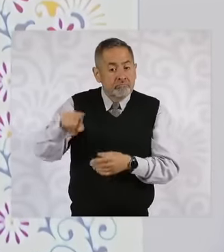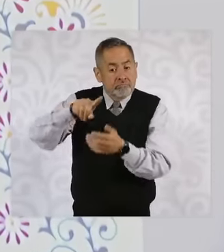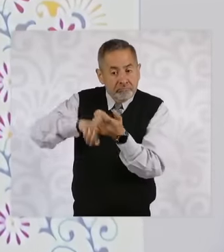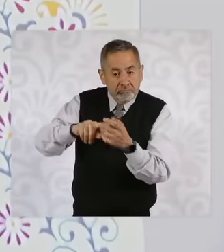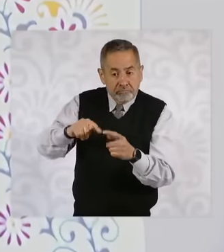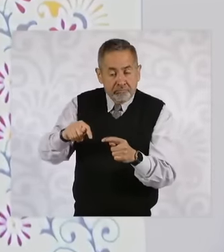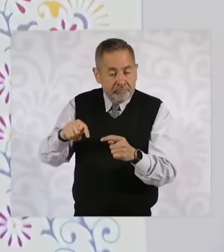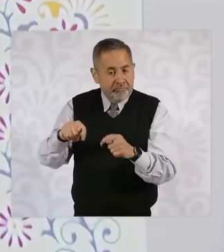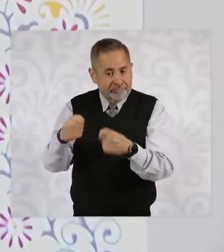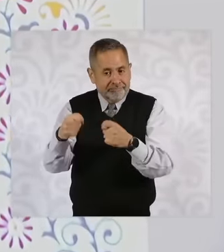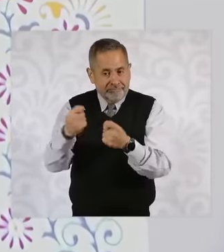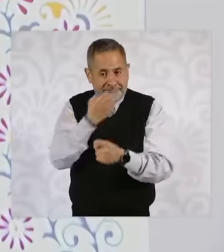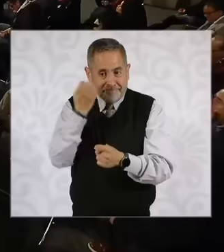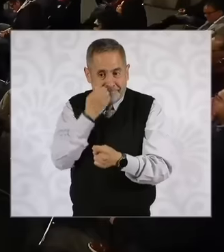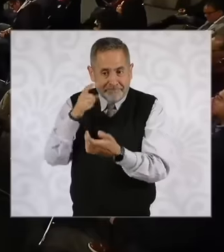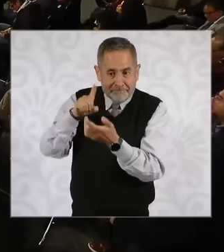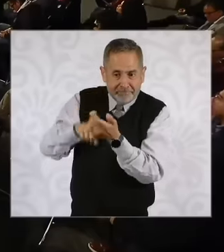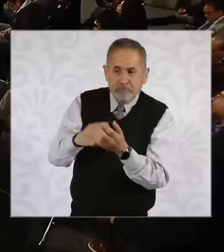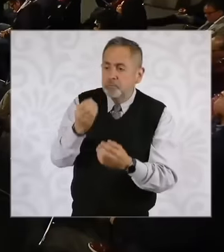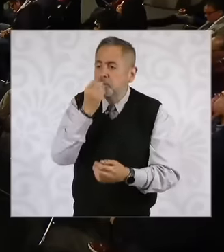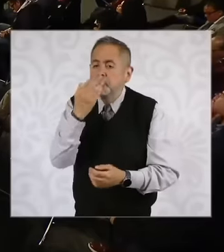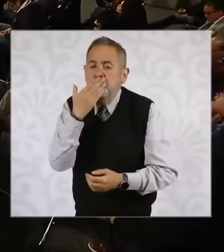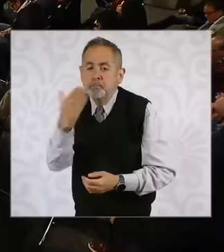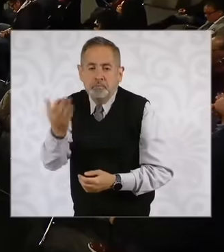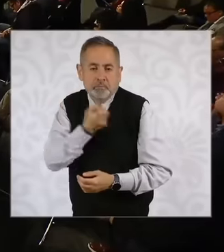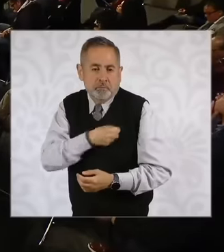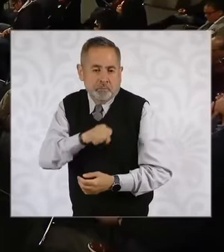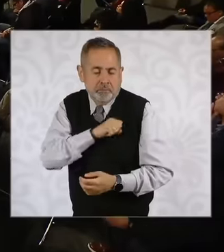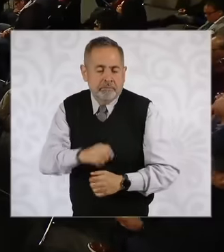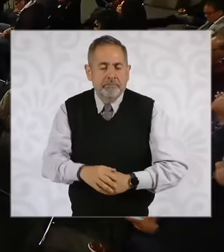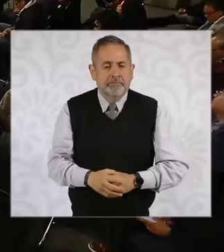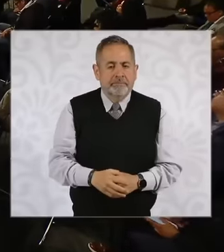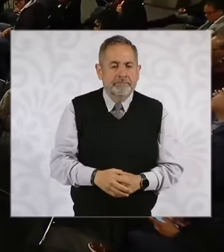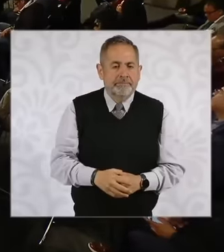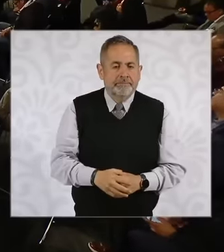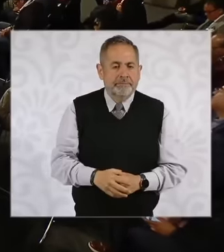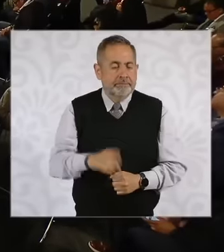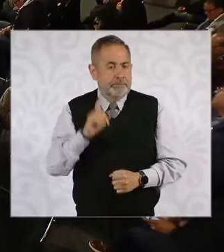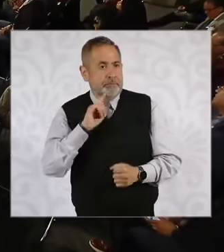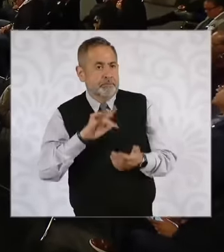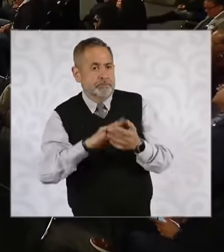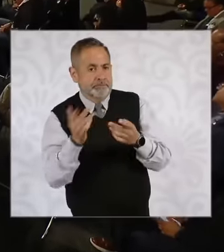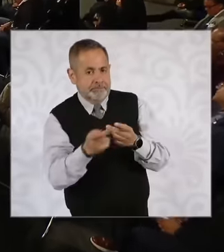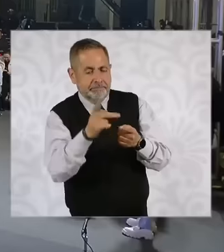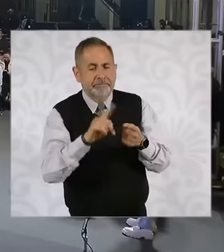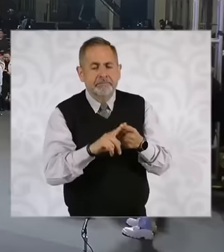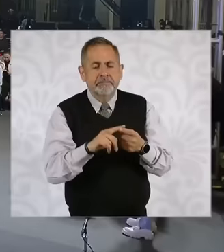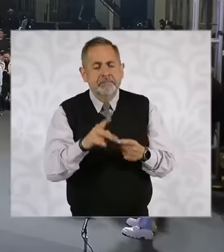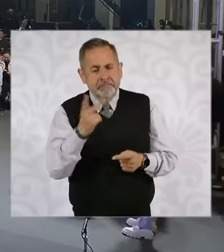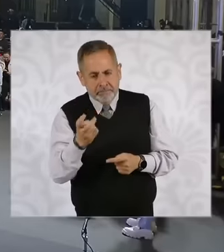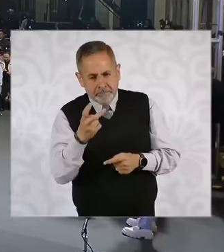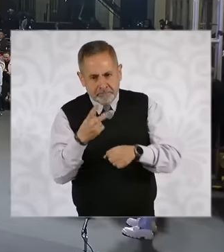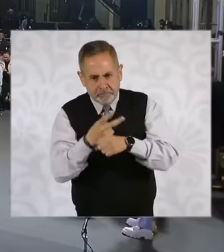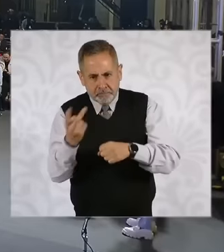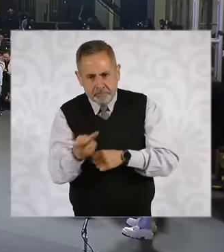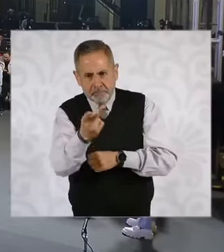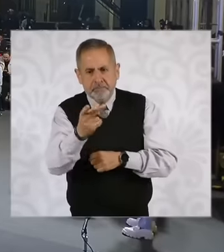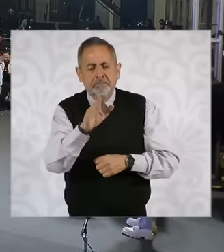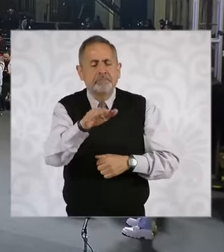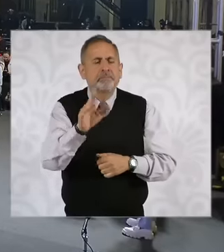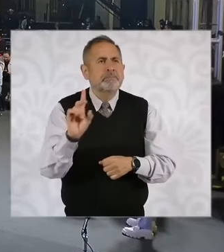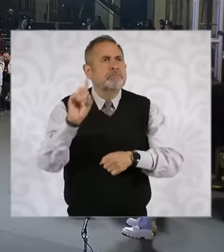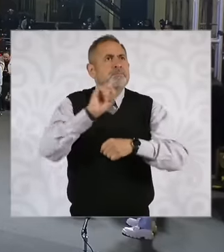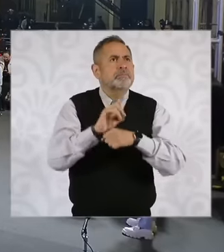healthy food. Thank you president and as a second question on the day On August 12,